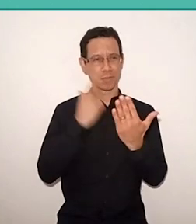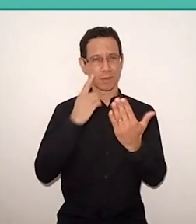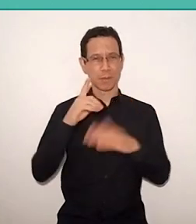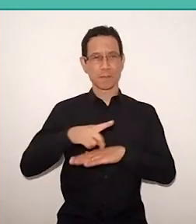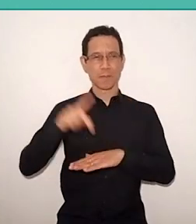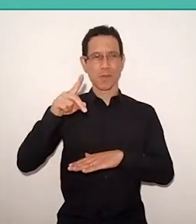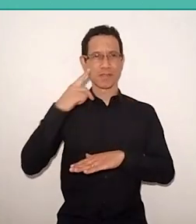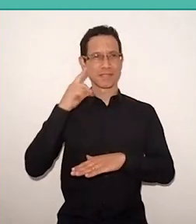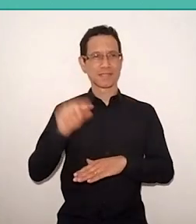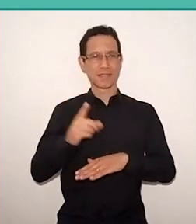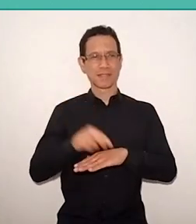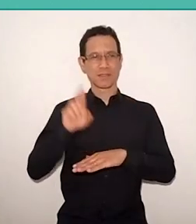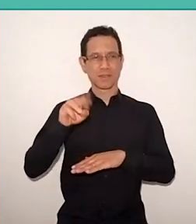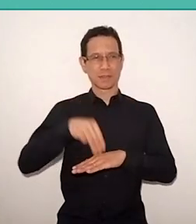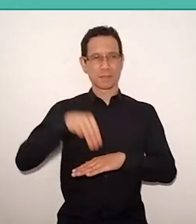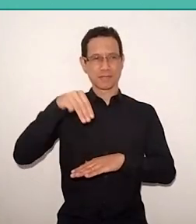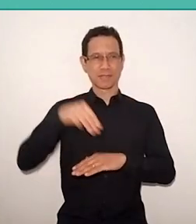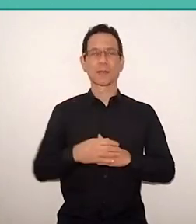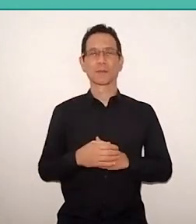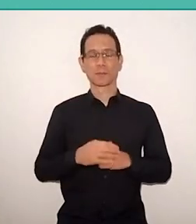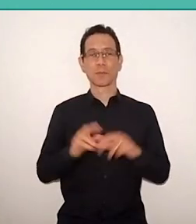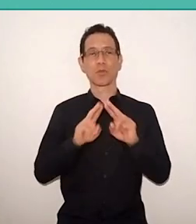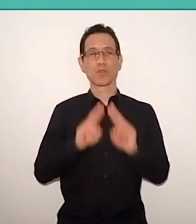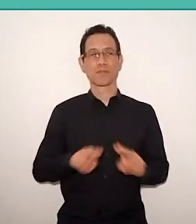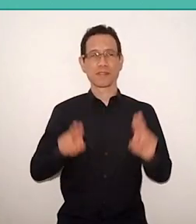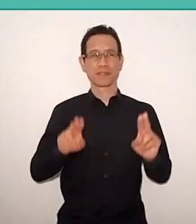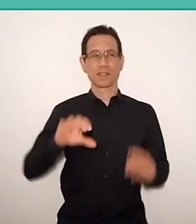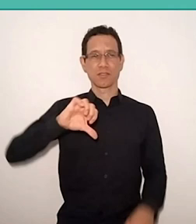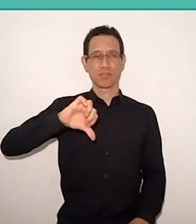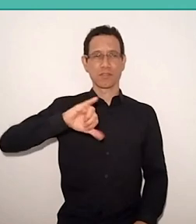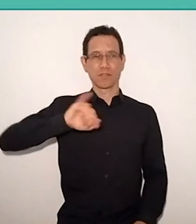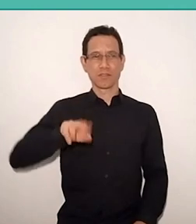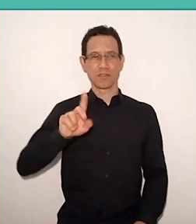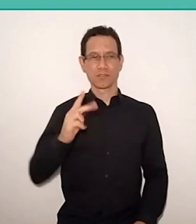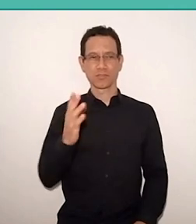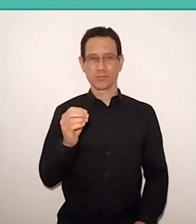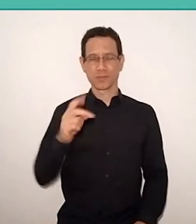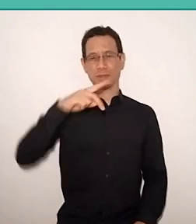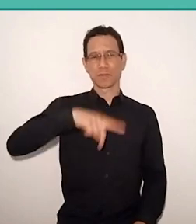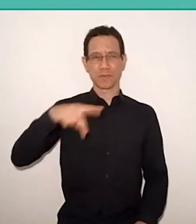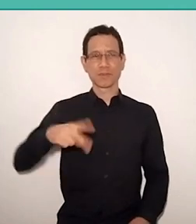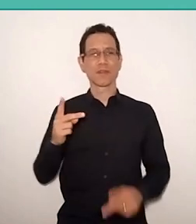Doctorate and Masters degree, at “Universidade Nove de Julho”. Visiting Professor at the University